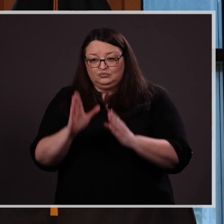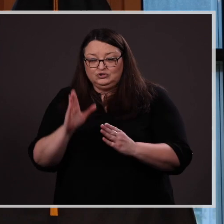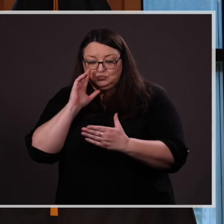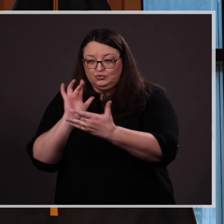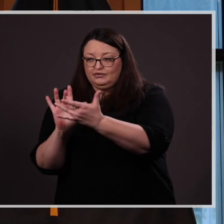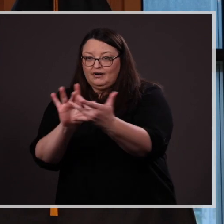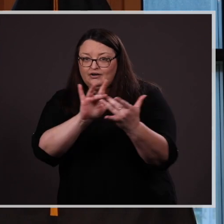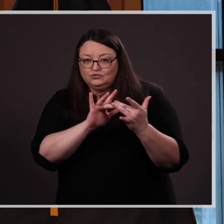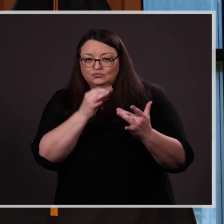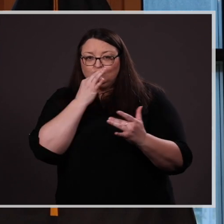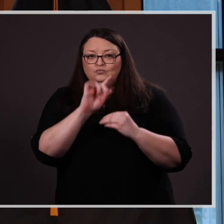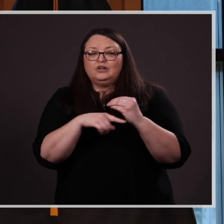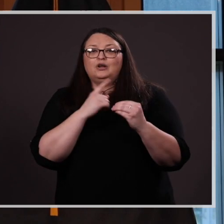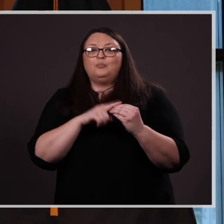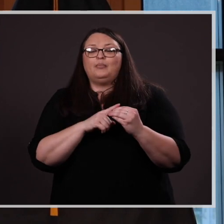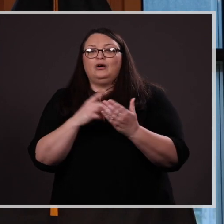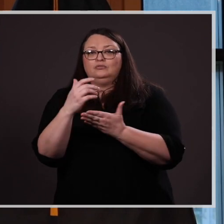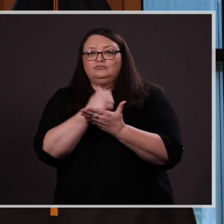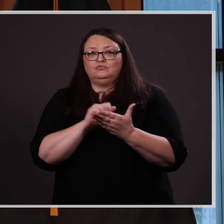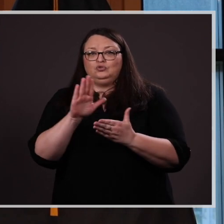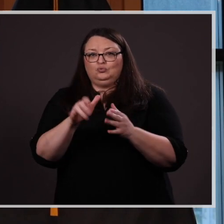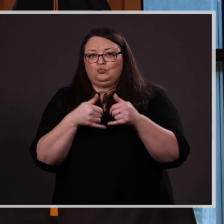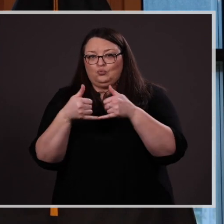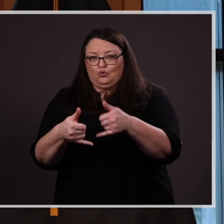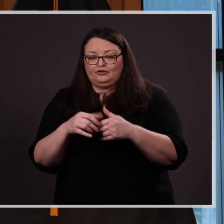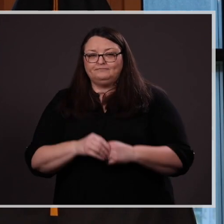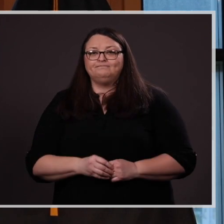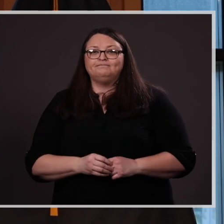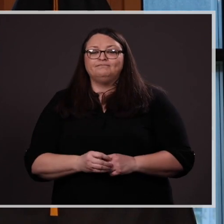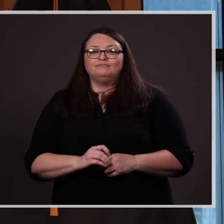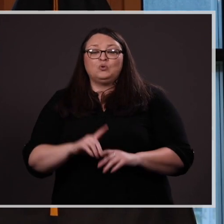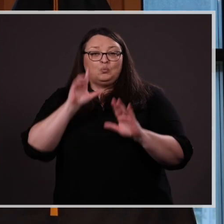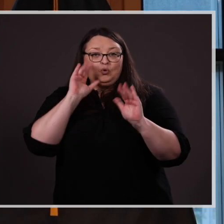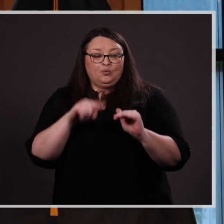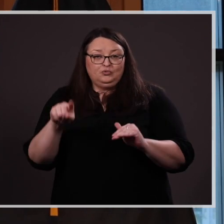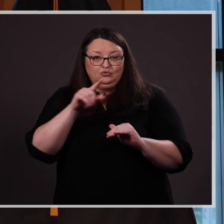contact with you regarding the procurement of your award. We hope you and your family